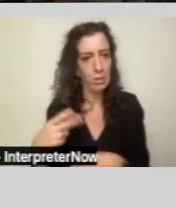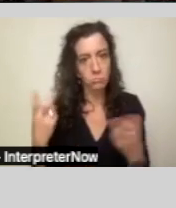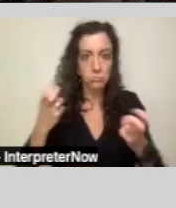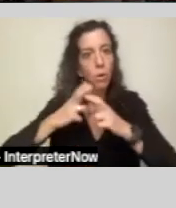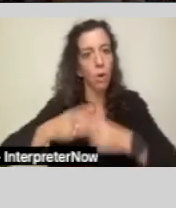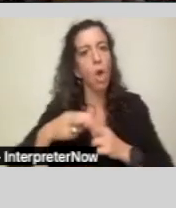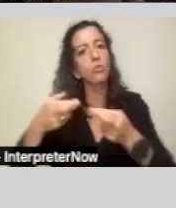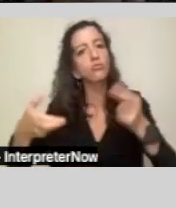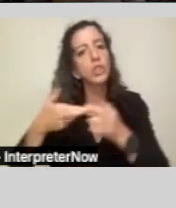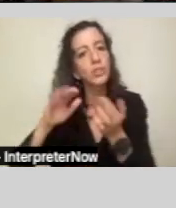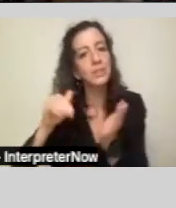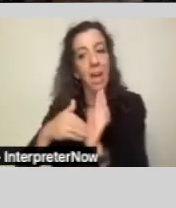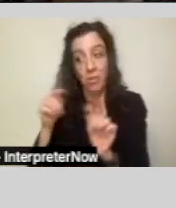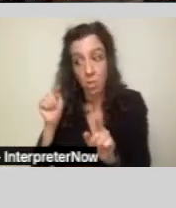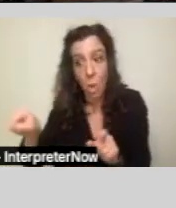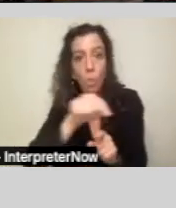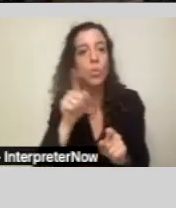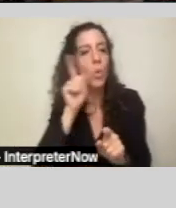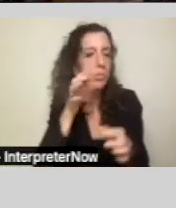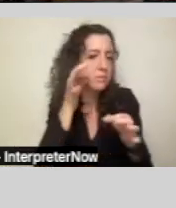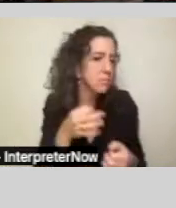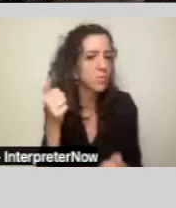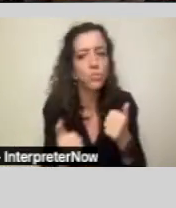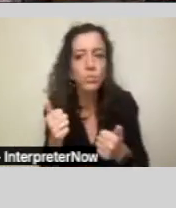services should be provided to people with I/DD.